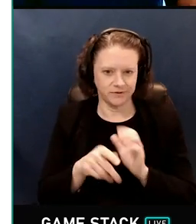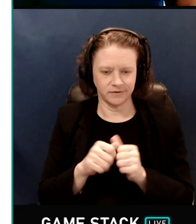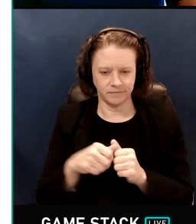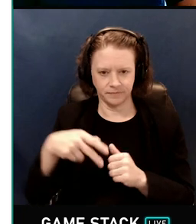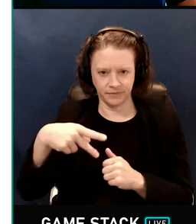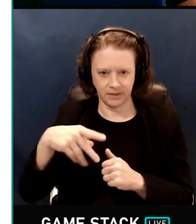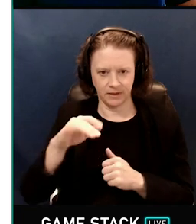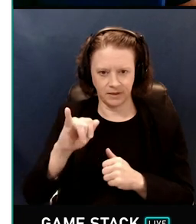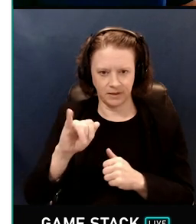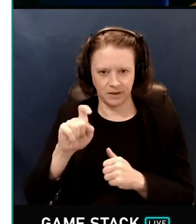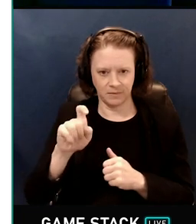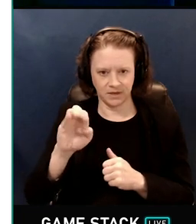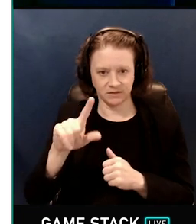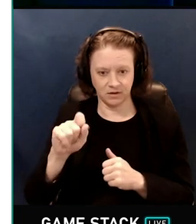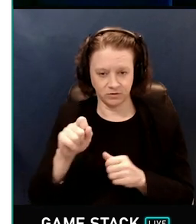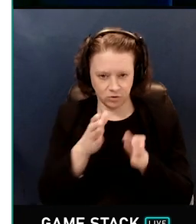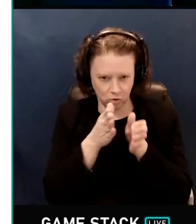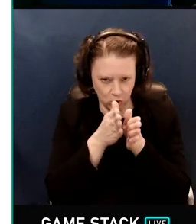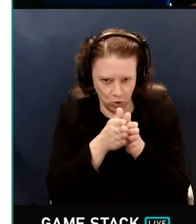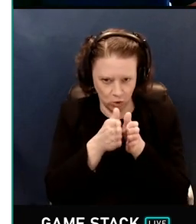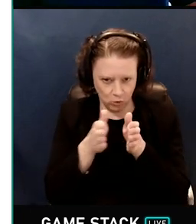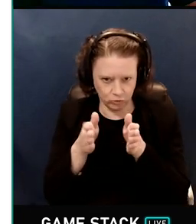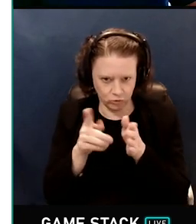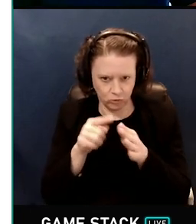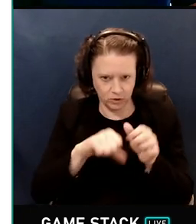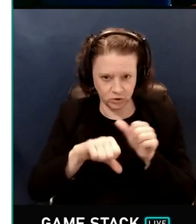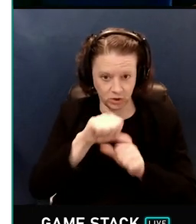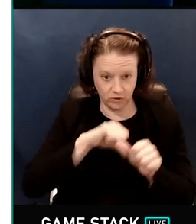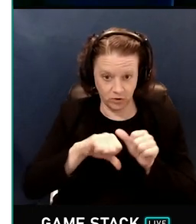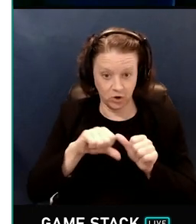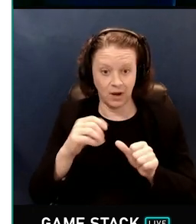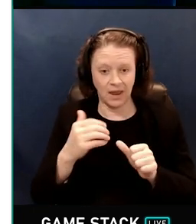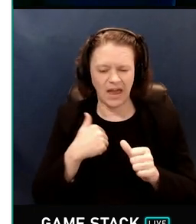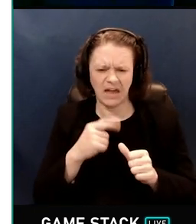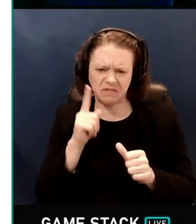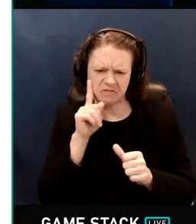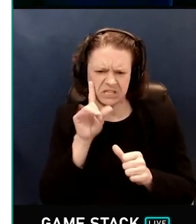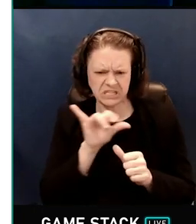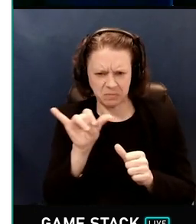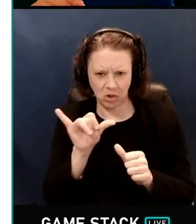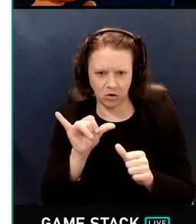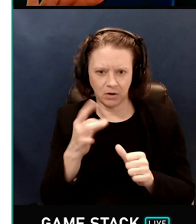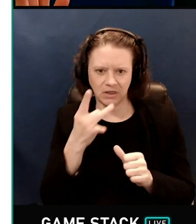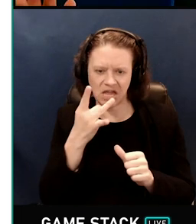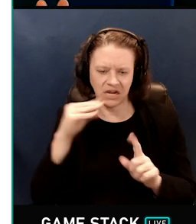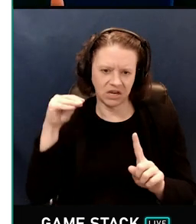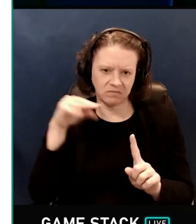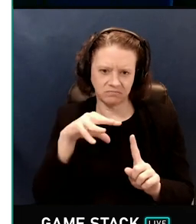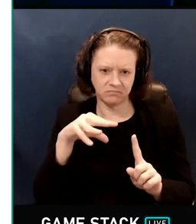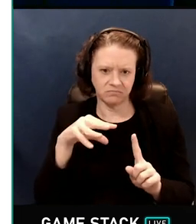The pixels that are close to one another often have very similar lighting environments,